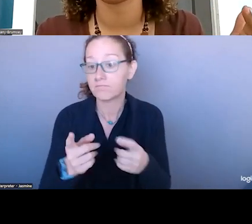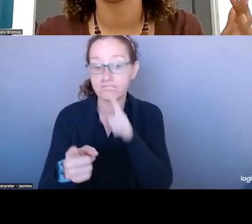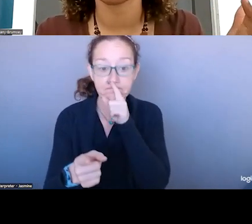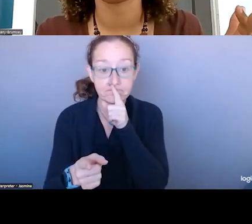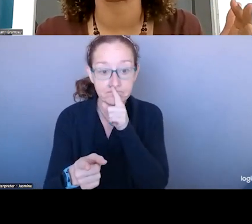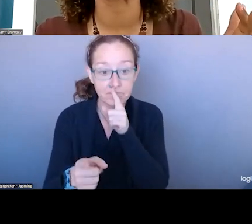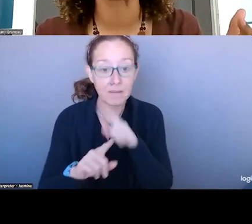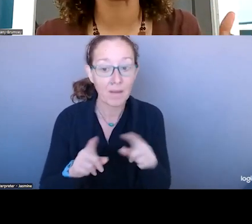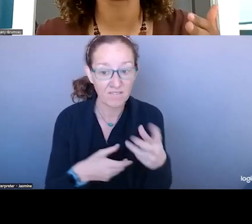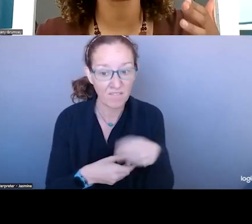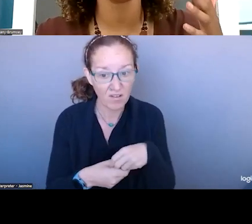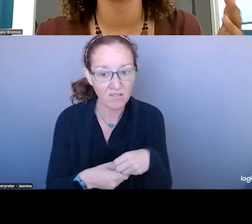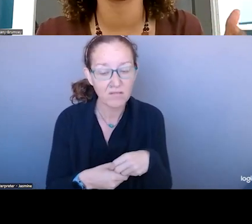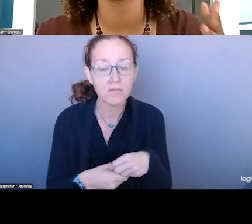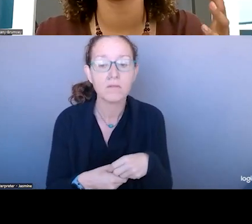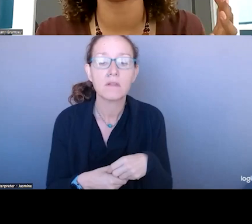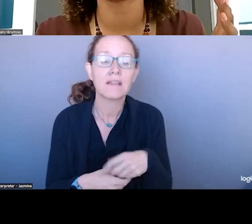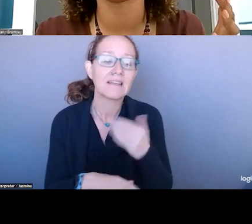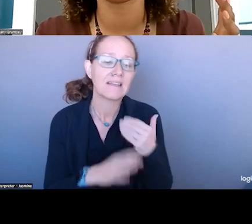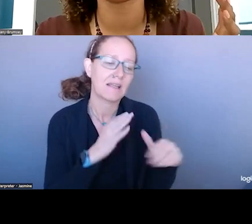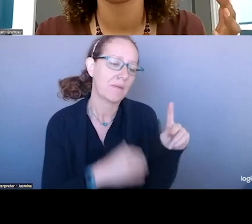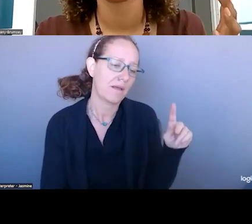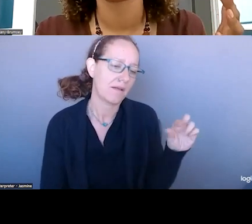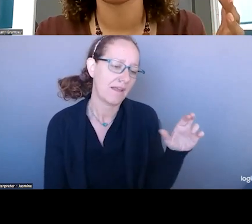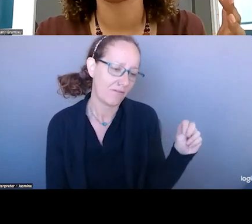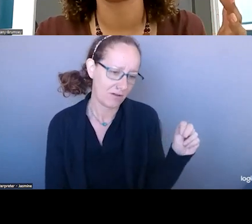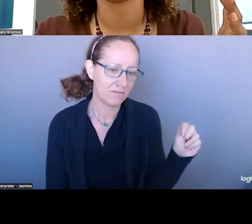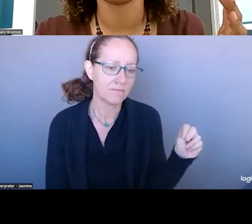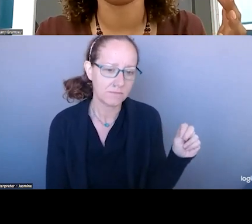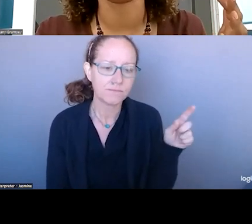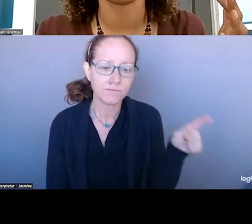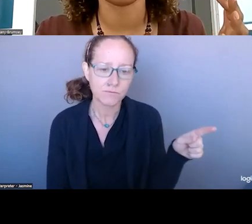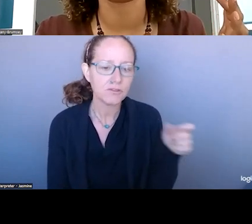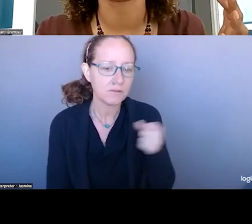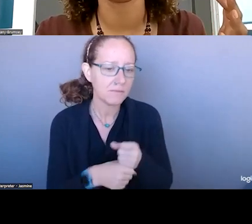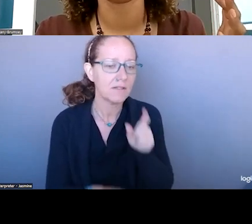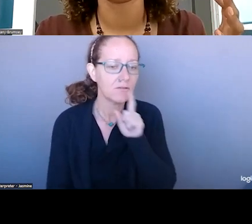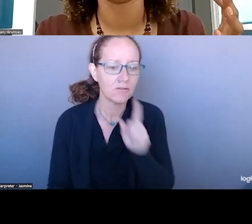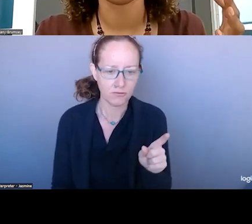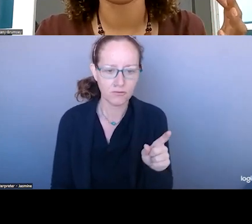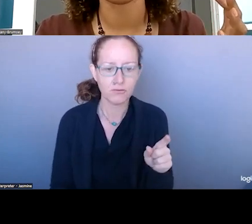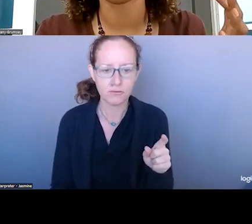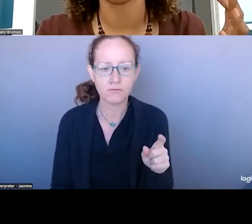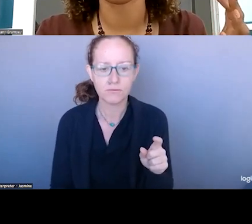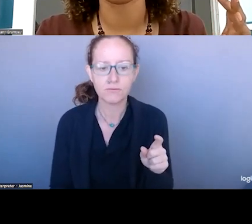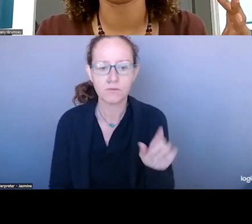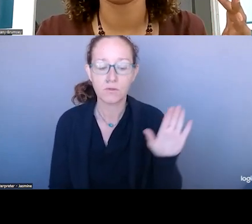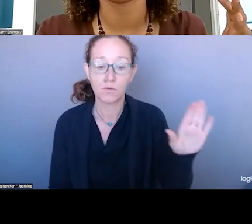EMAIL KAREN AND SHE WILL MAKE SURE YOUR ORGANIZATION IS LISTED.